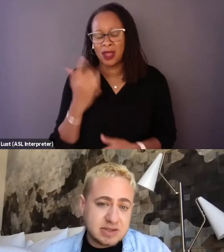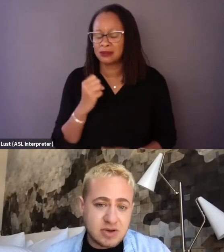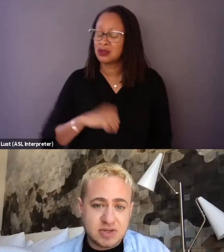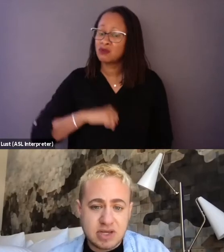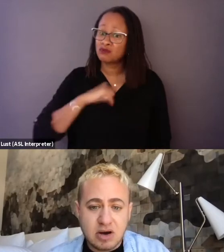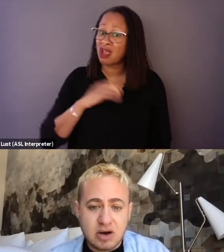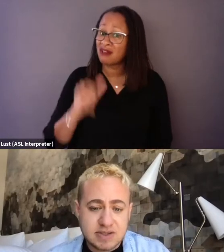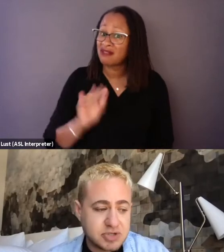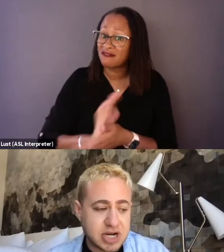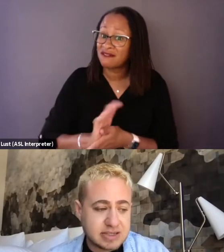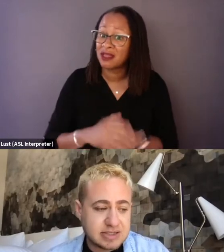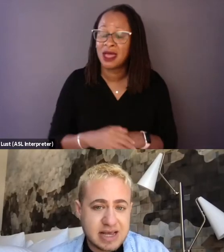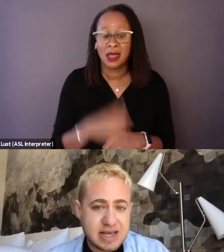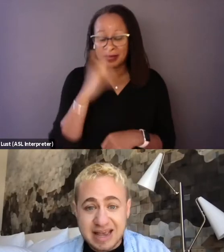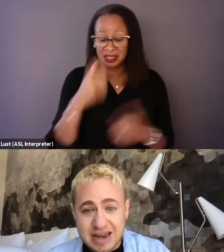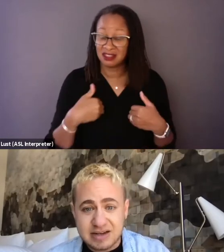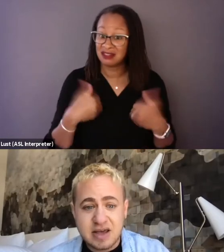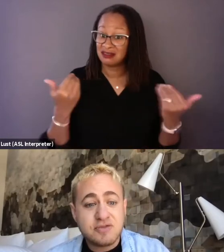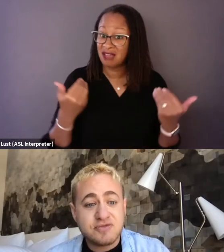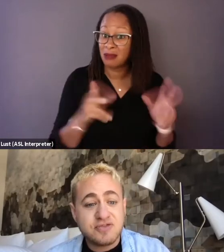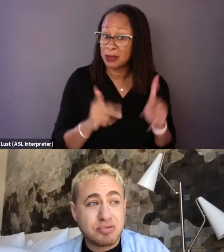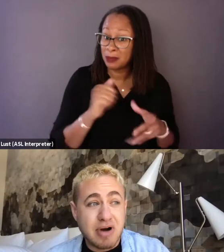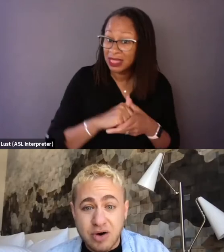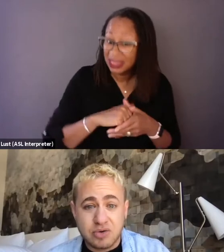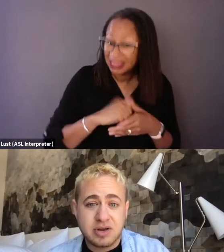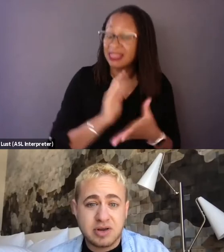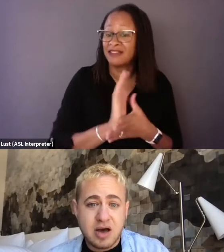because also the young subjects in it feel proud